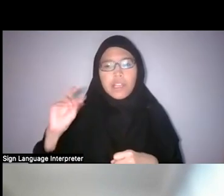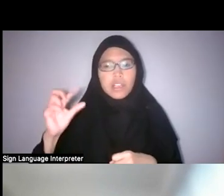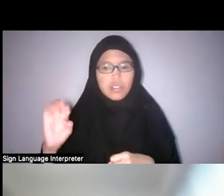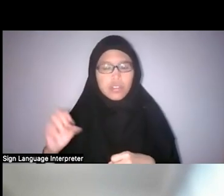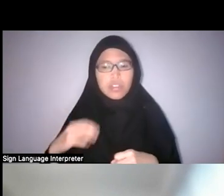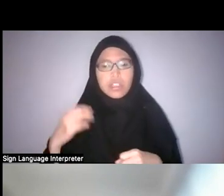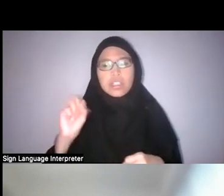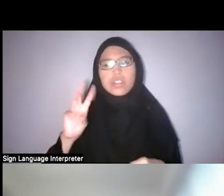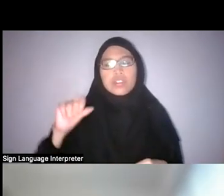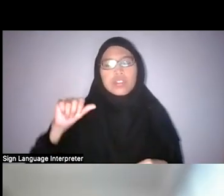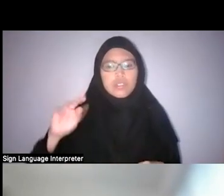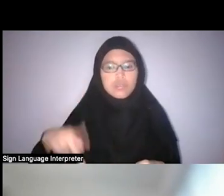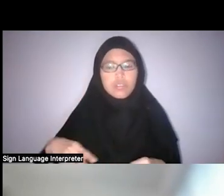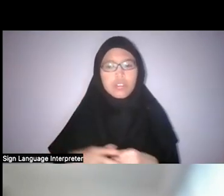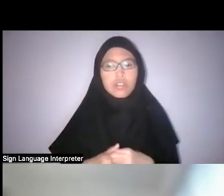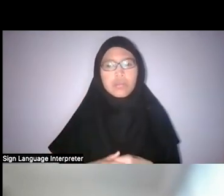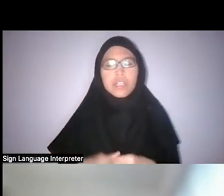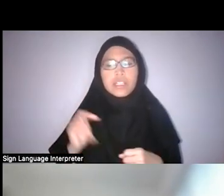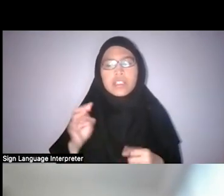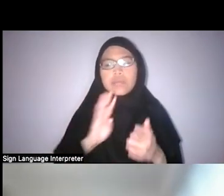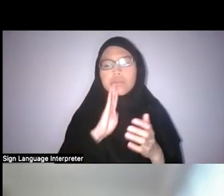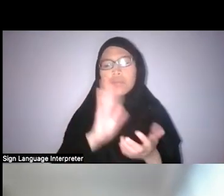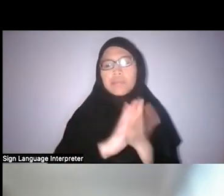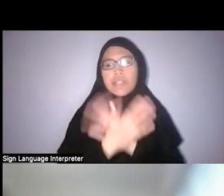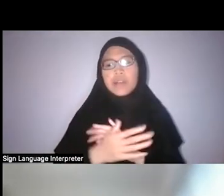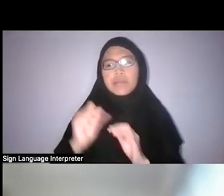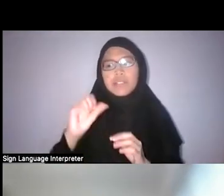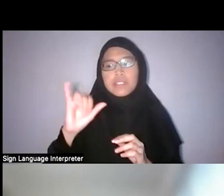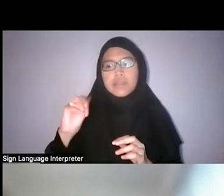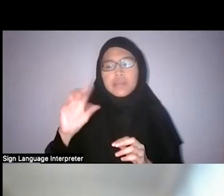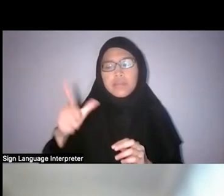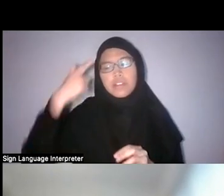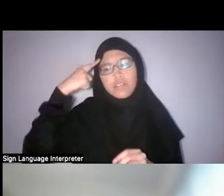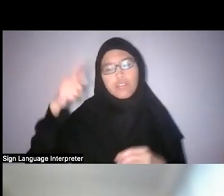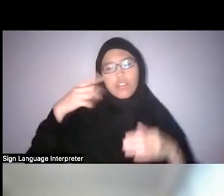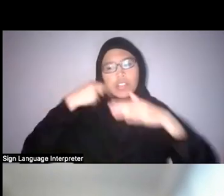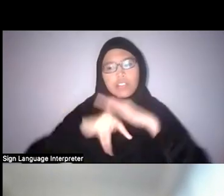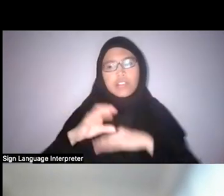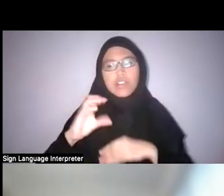it becomes a symbol for the natural obstacle that needs to be cleared.